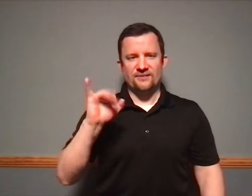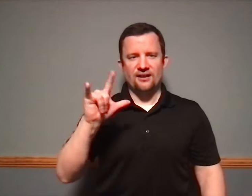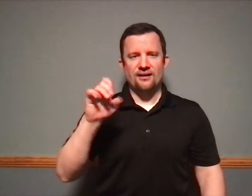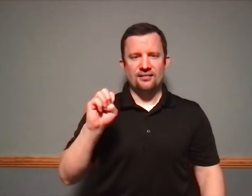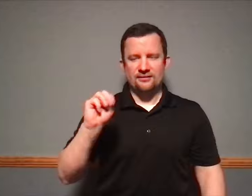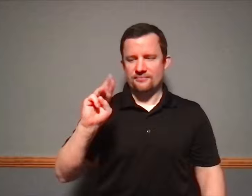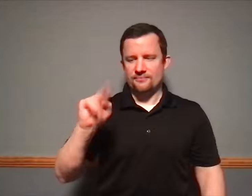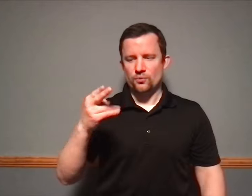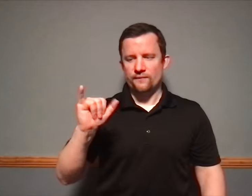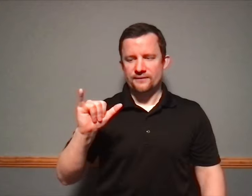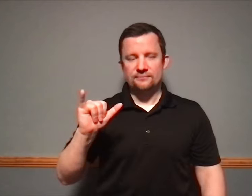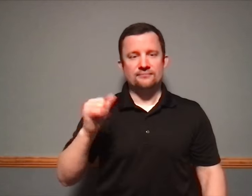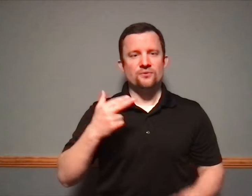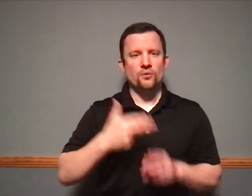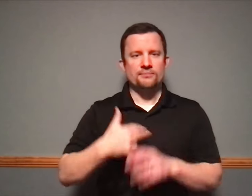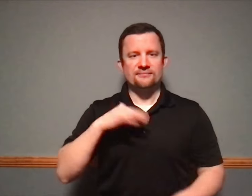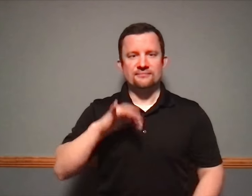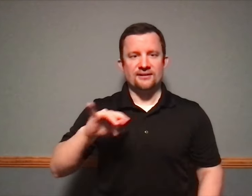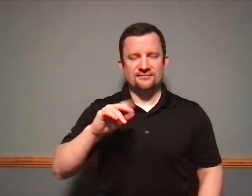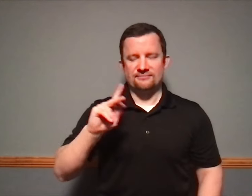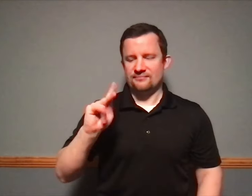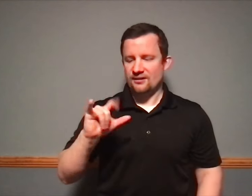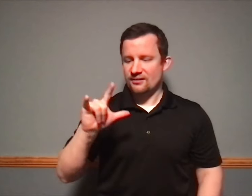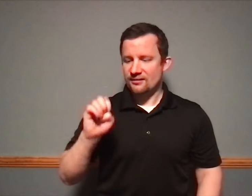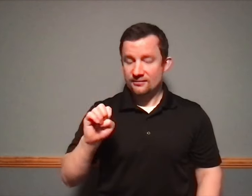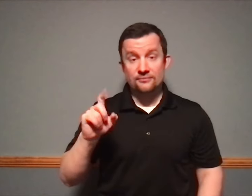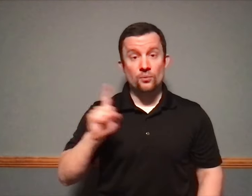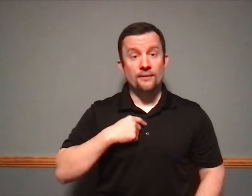Hello. My name is Kyle Murphy.